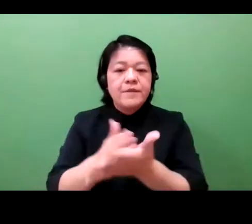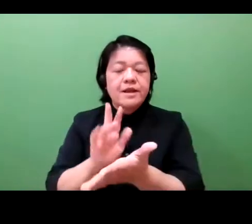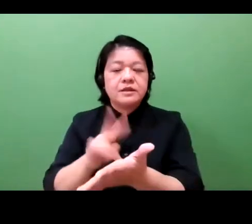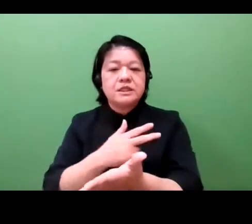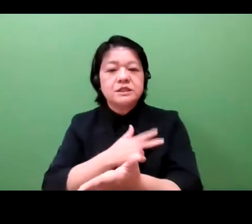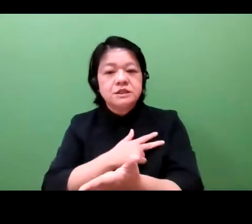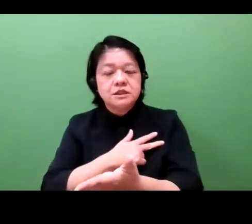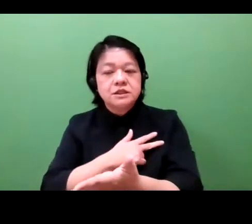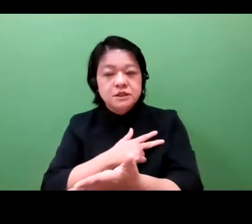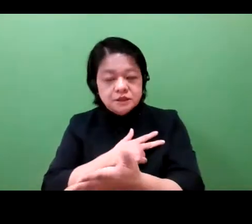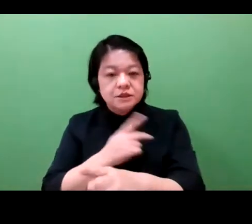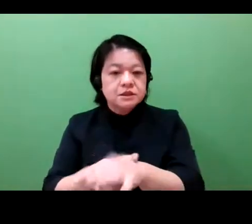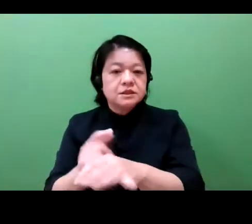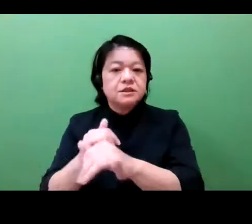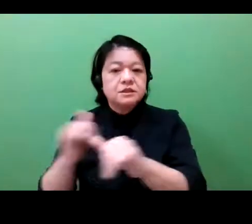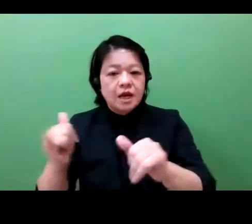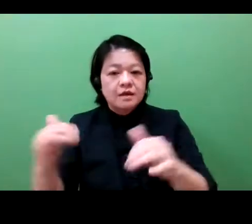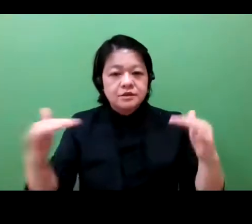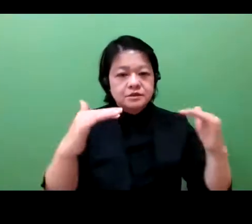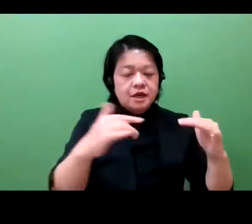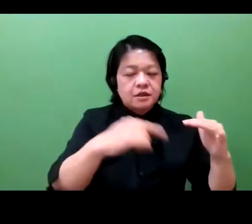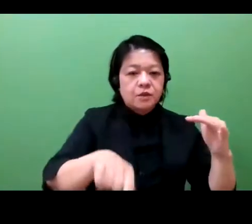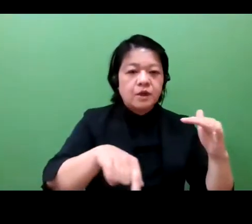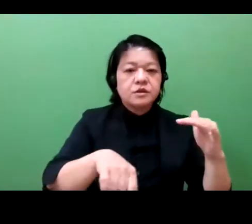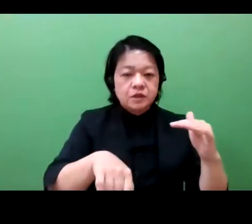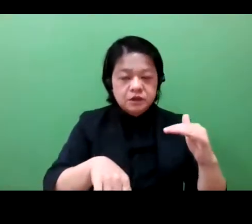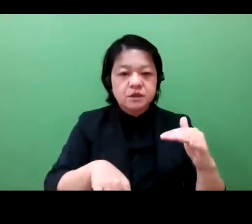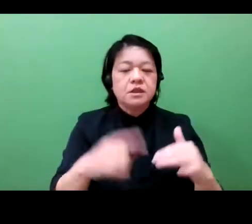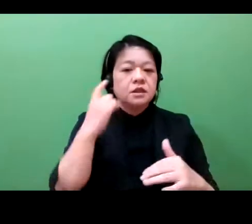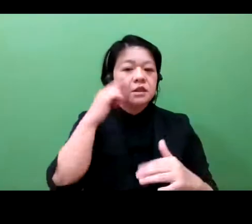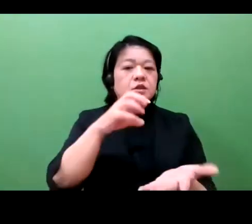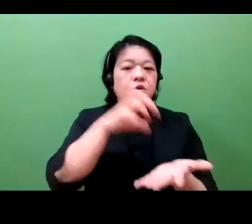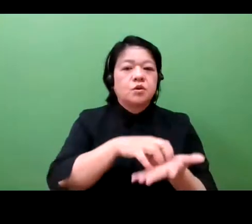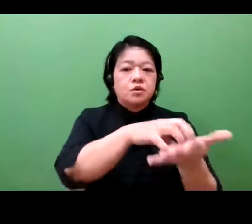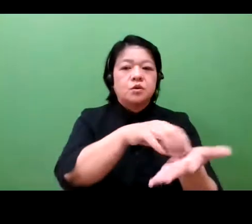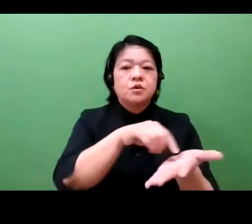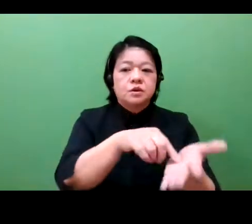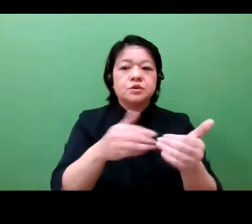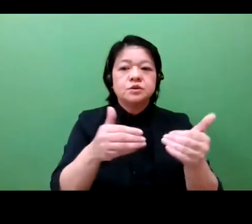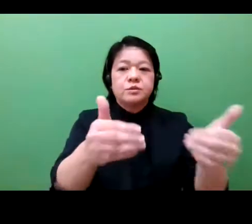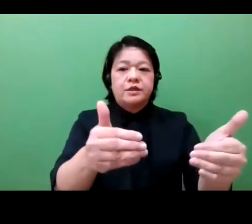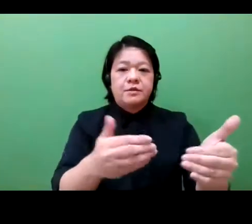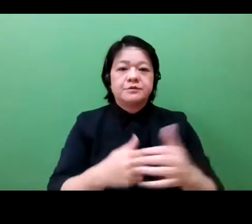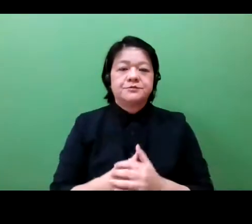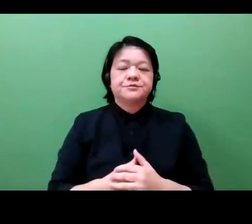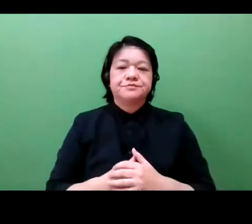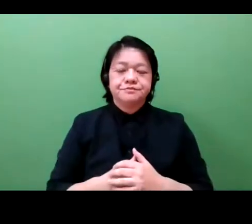And the results will be discussed with patent lawyers as we try to file for our patent.